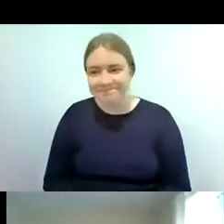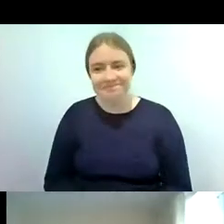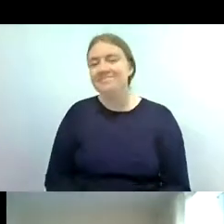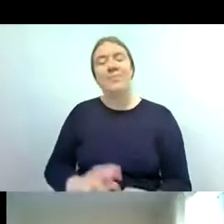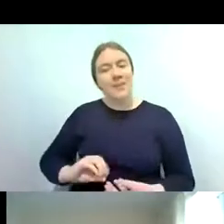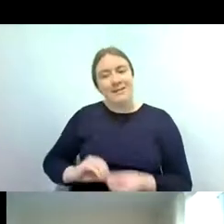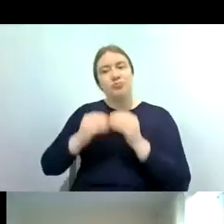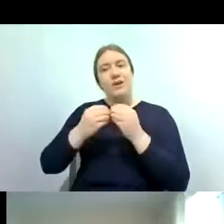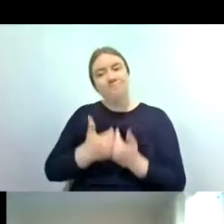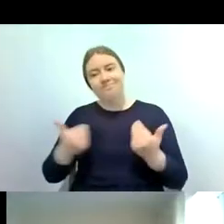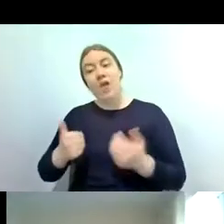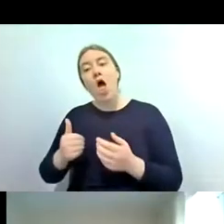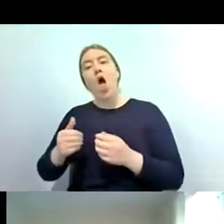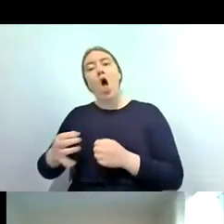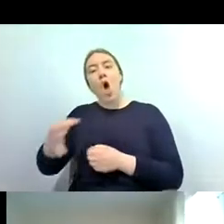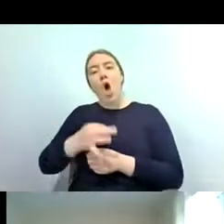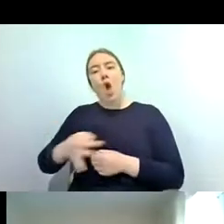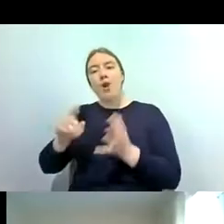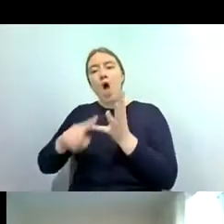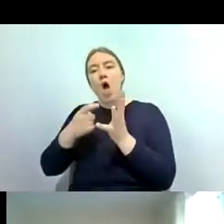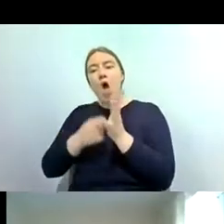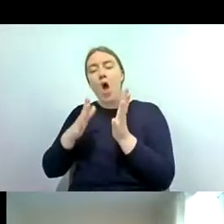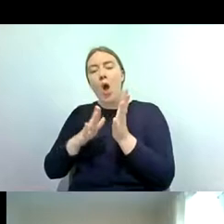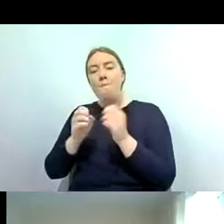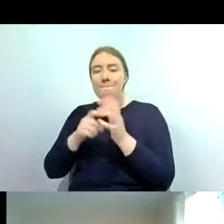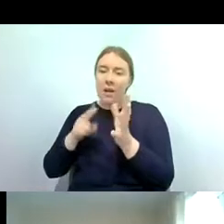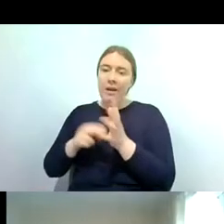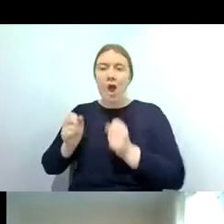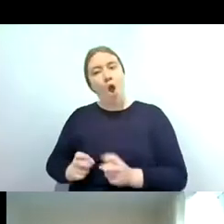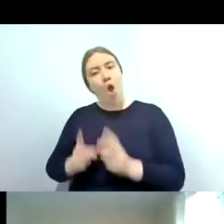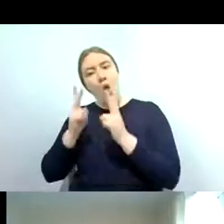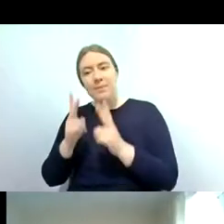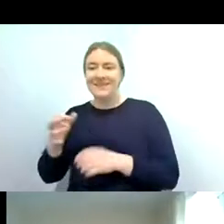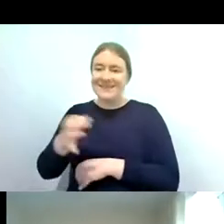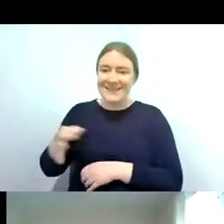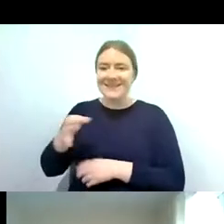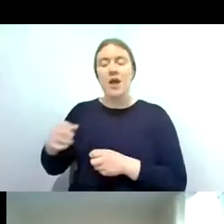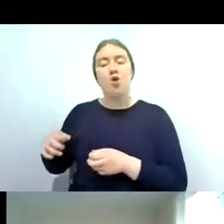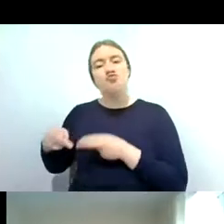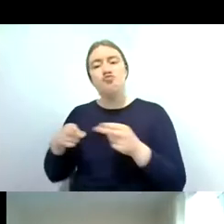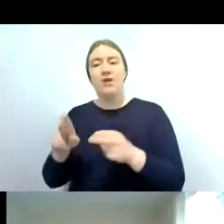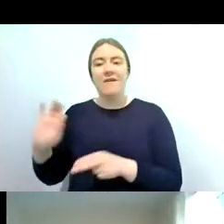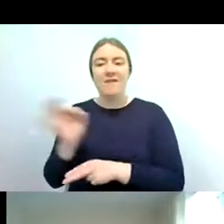and this is for urban areas as the name suggests and it is a survey that still looks at the eight